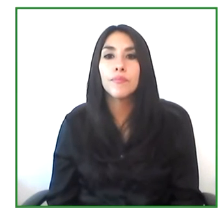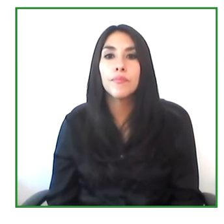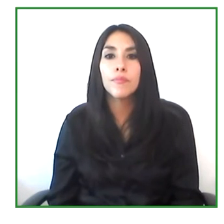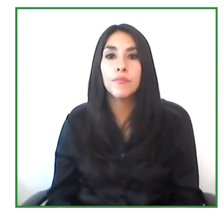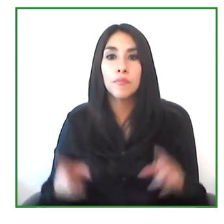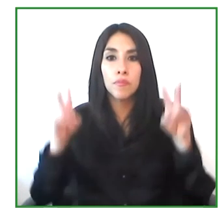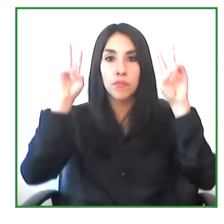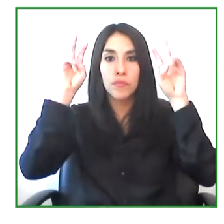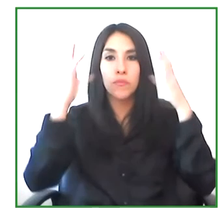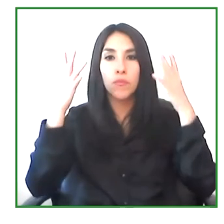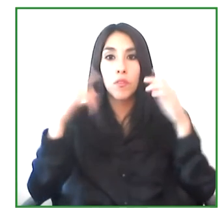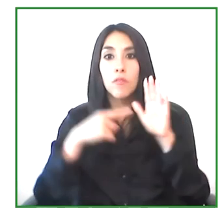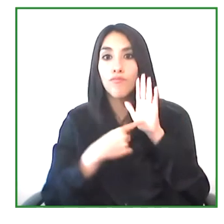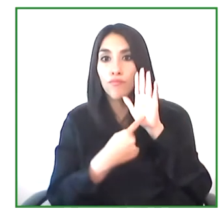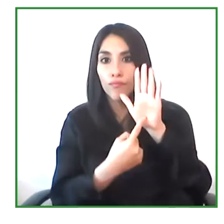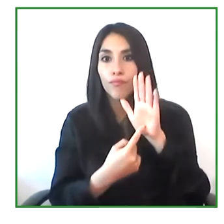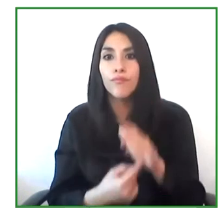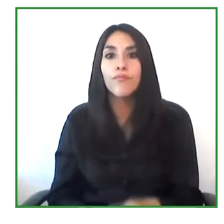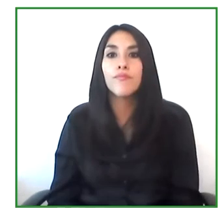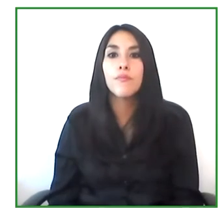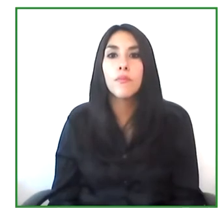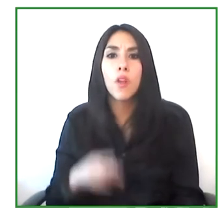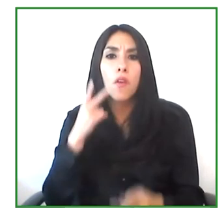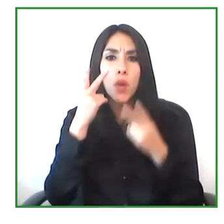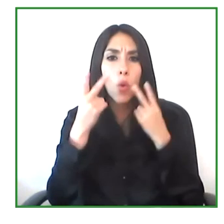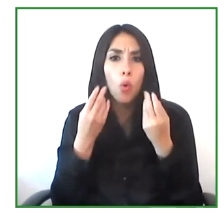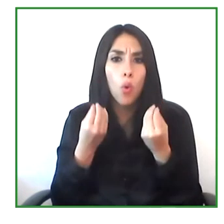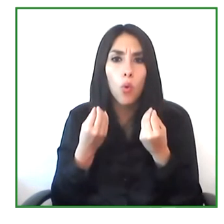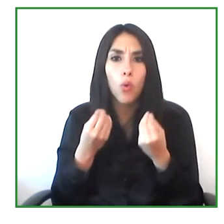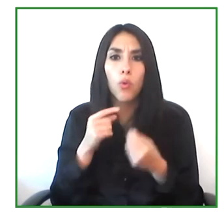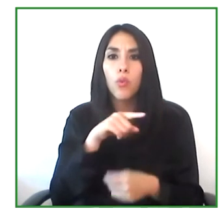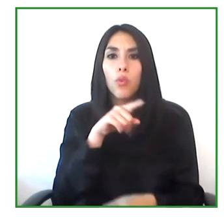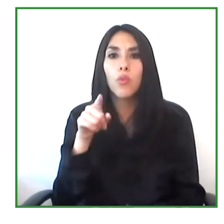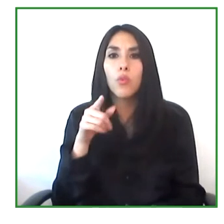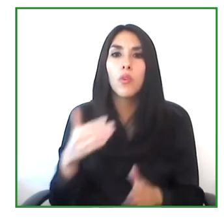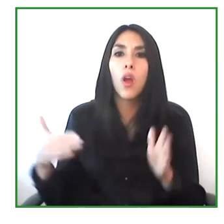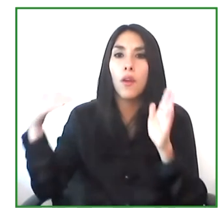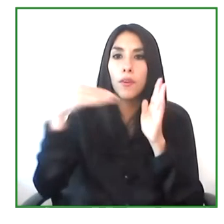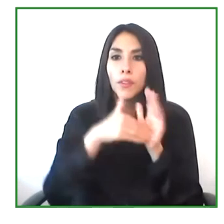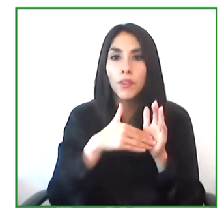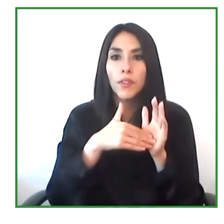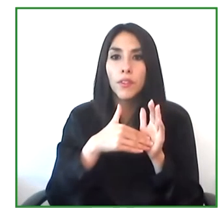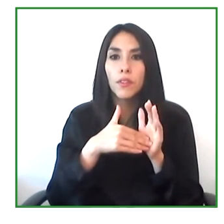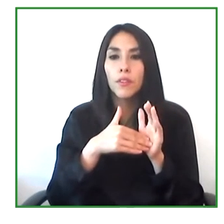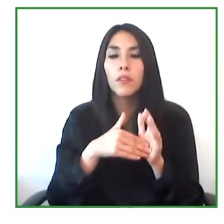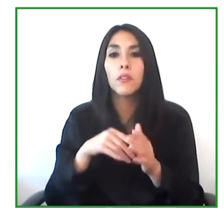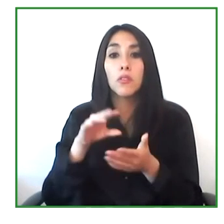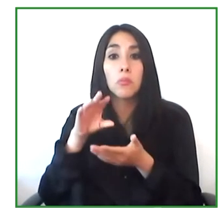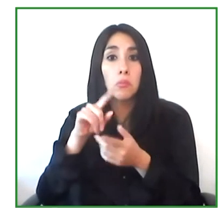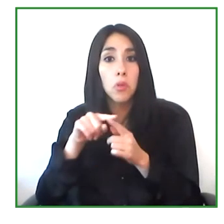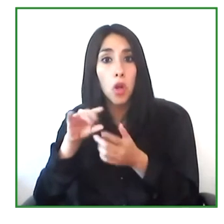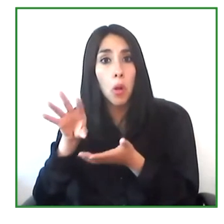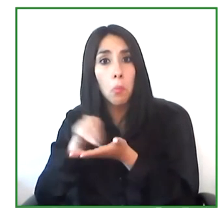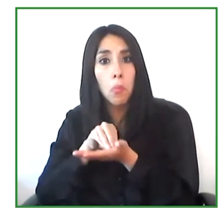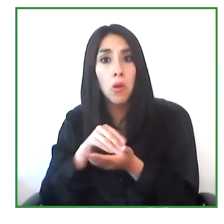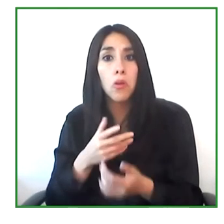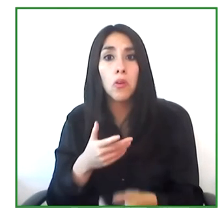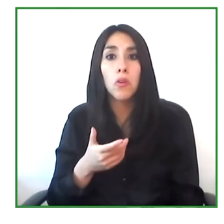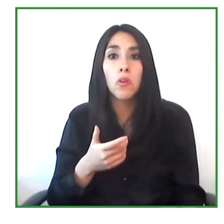the impacts and. That's how you. Imagine these projects.